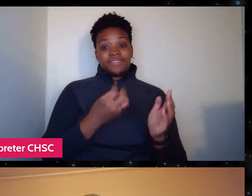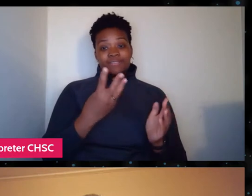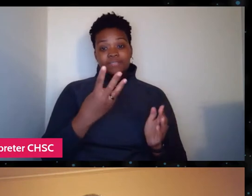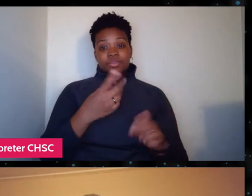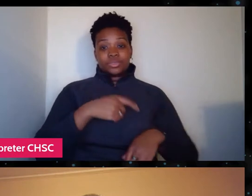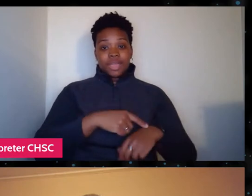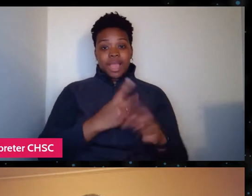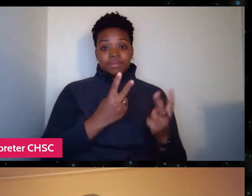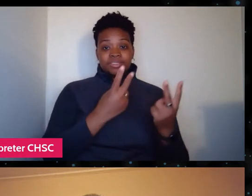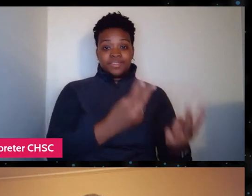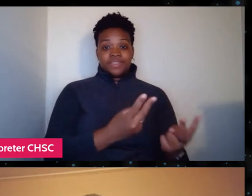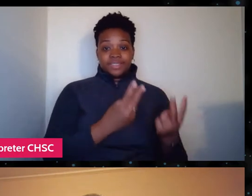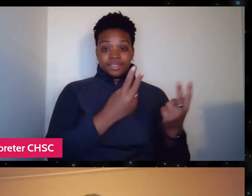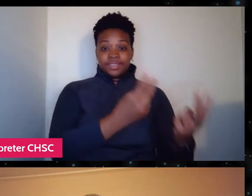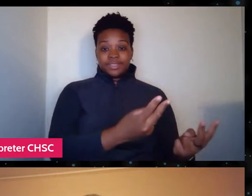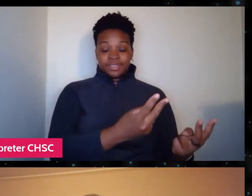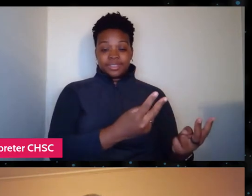making up about a dozen or so.